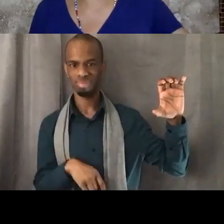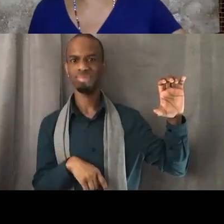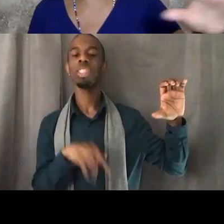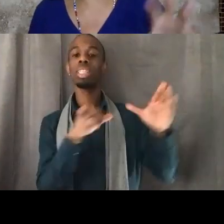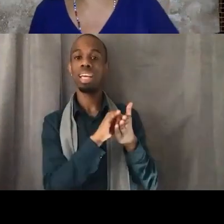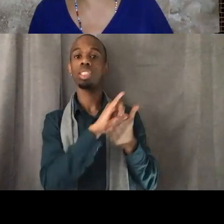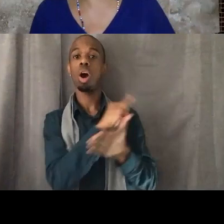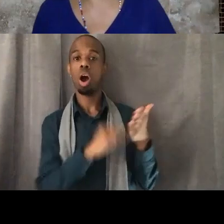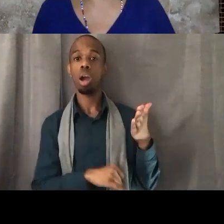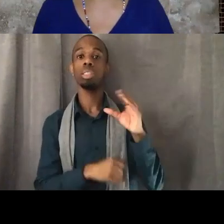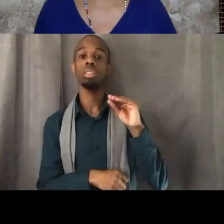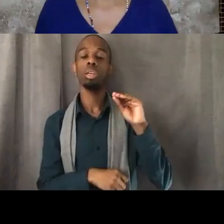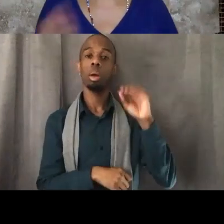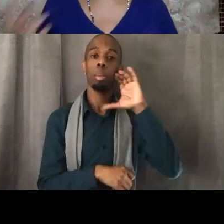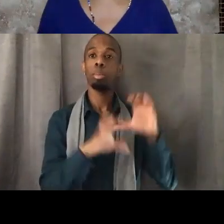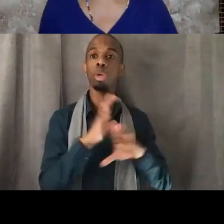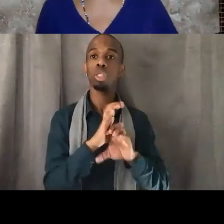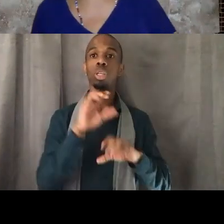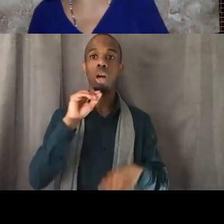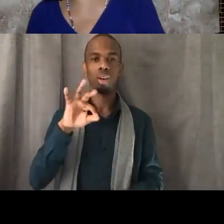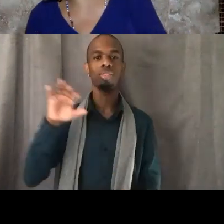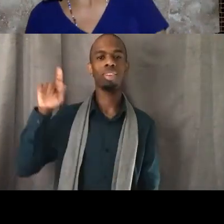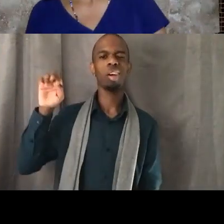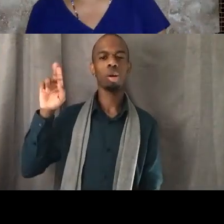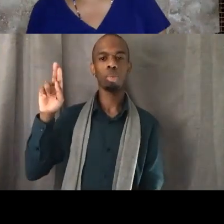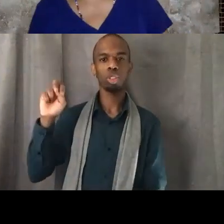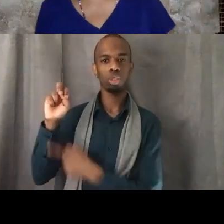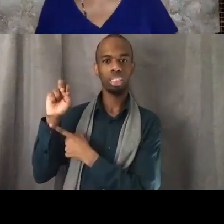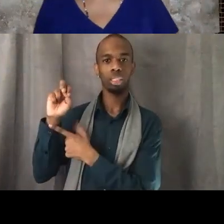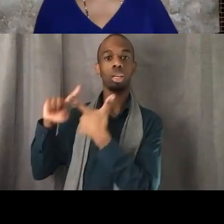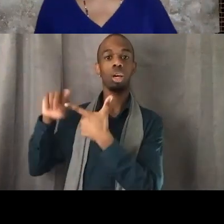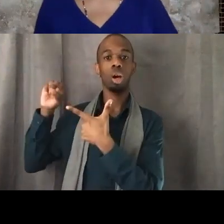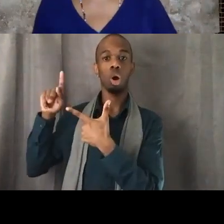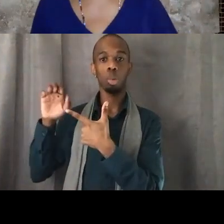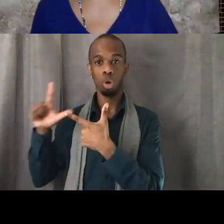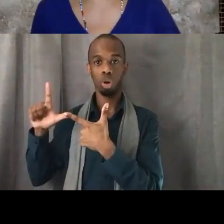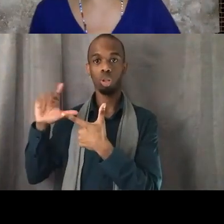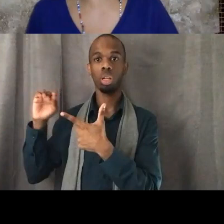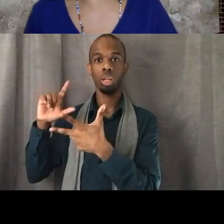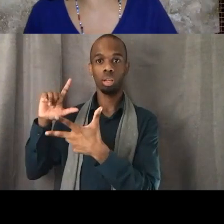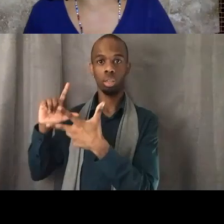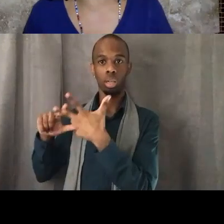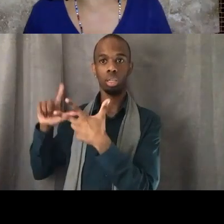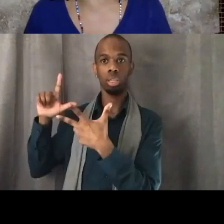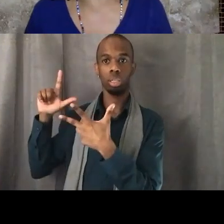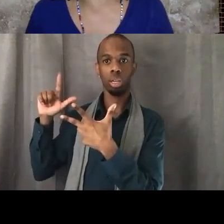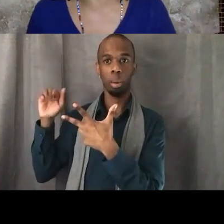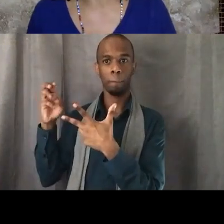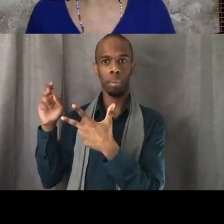Opal, and Alicia and the picture on the right is a picture of one of my spirit daughters, Sharlia Gulley,